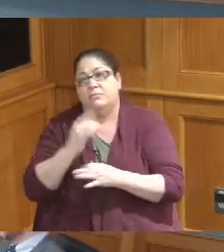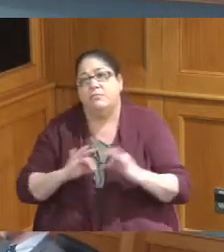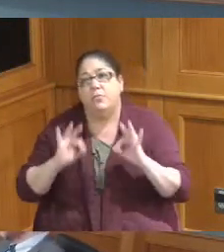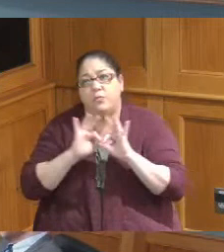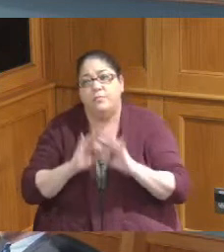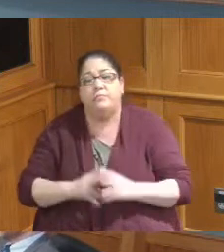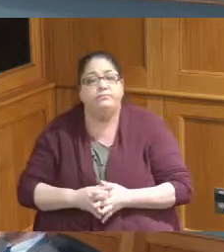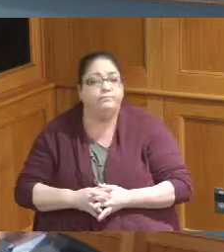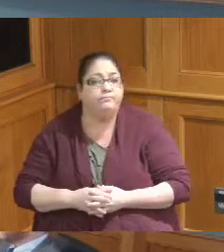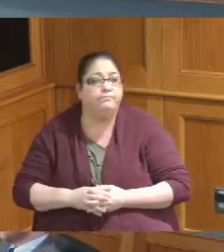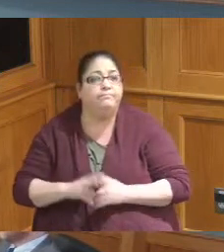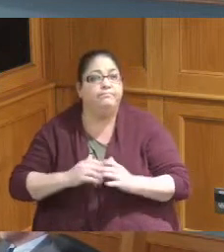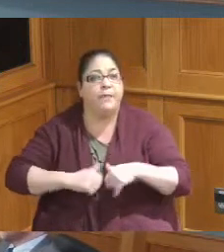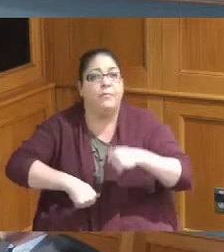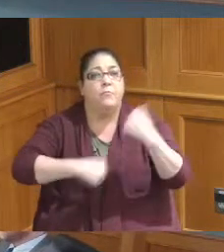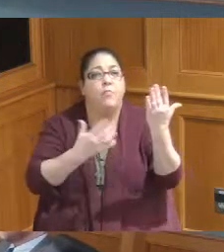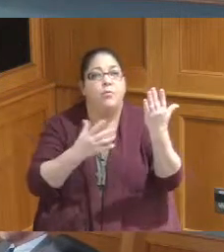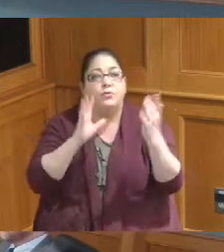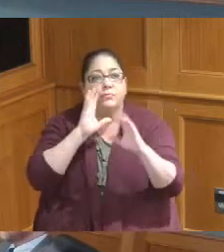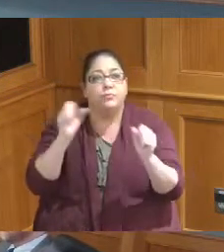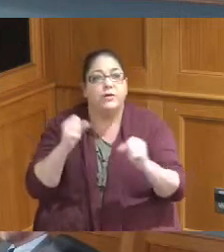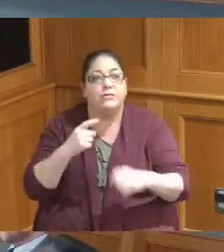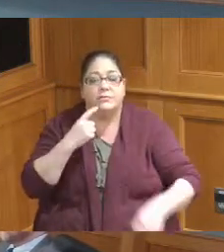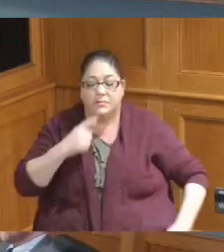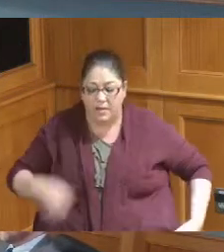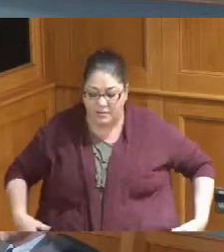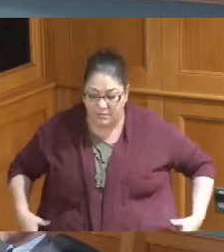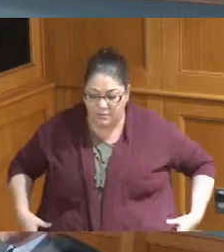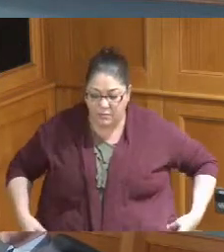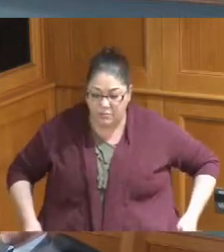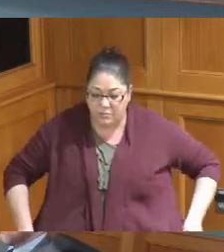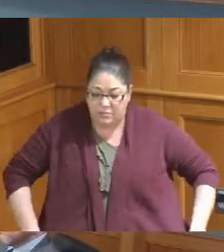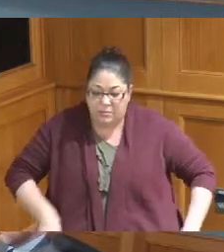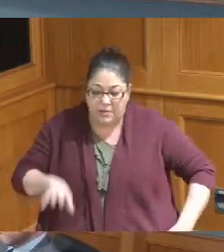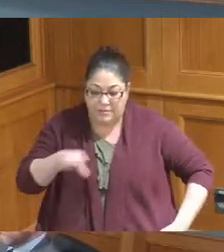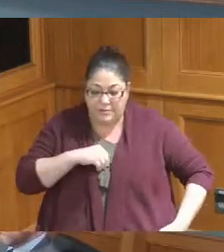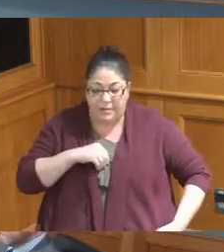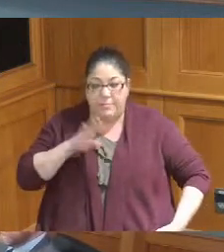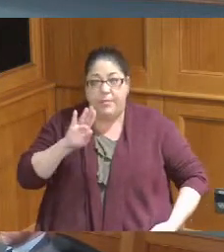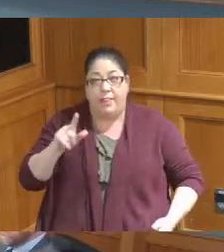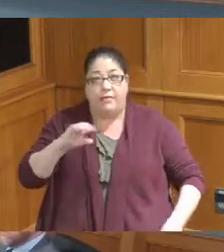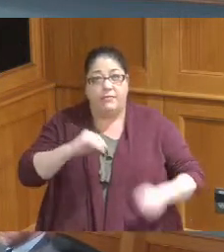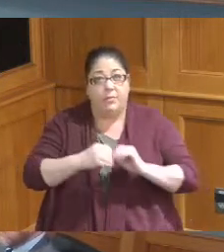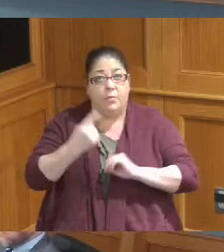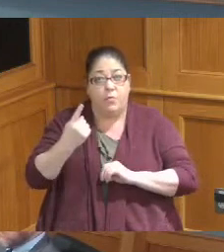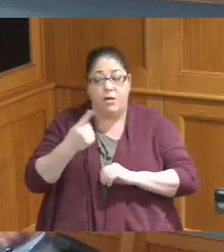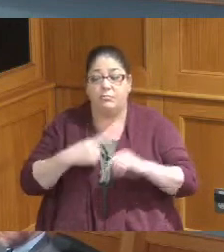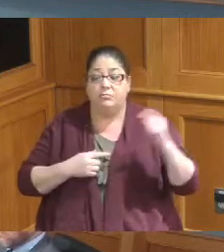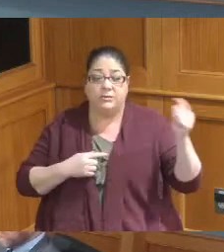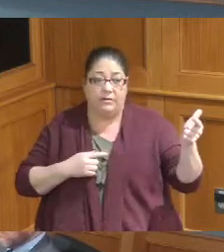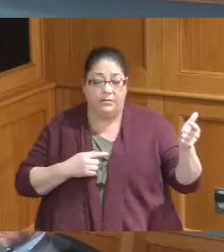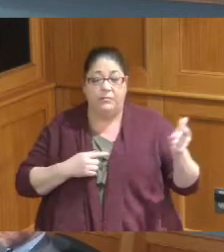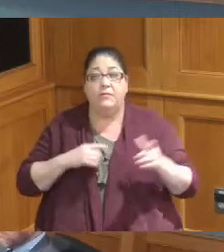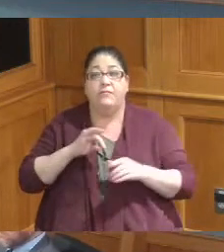okay I'll make a motion to adopt by lead number one second Commissioner Reece yes Commissioner